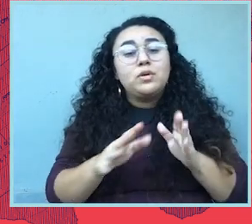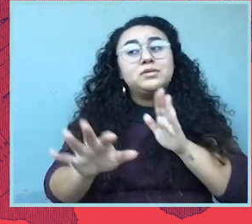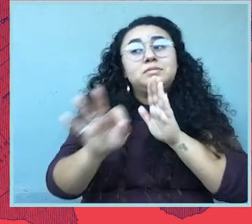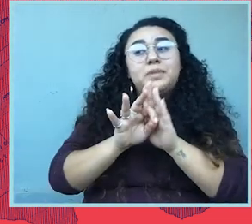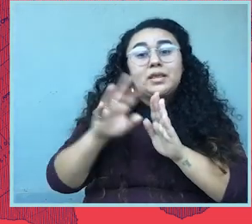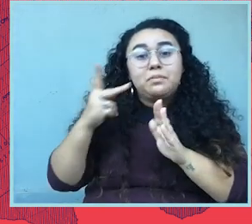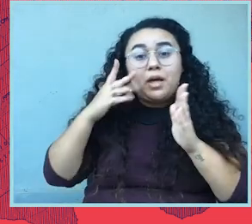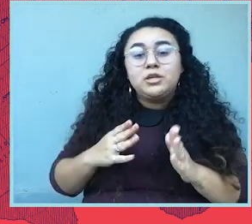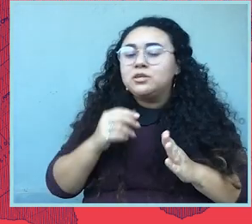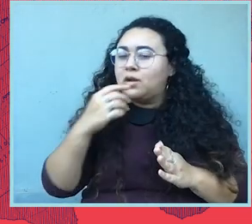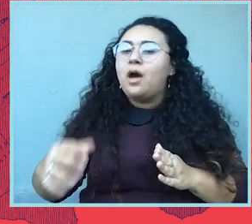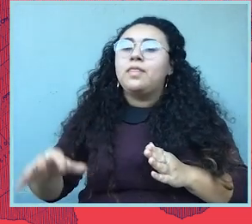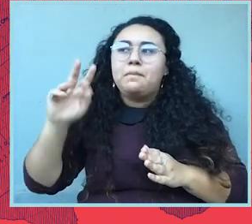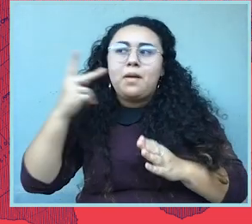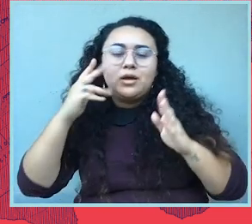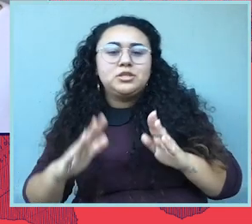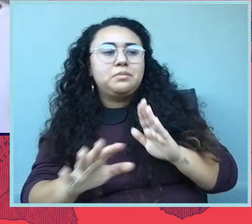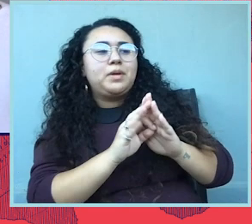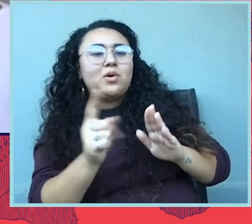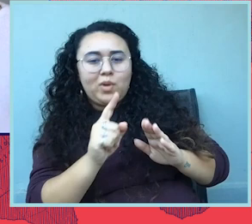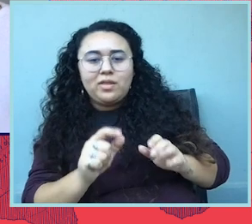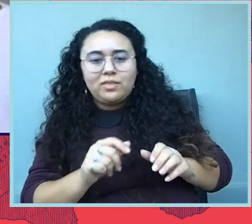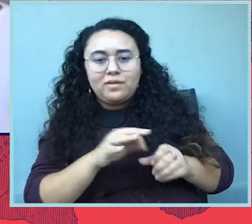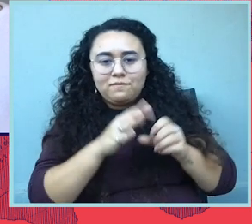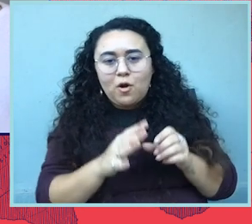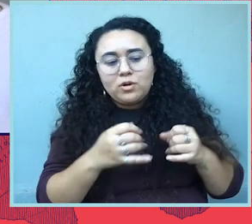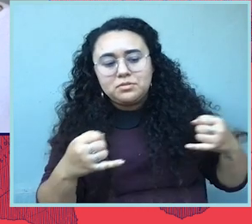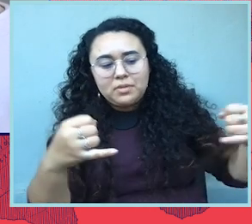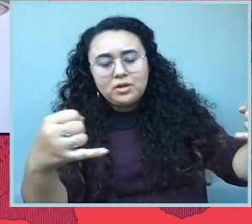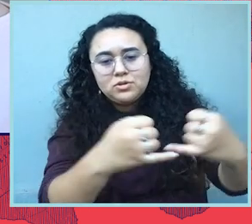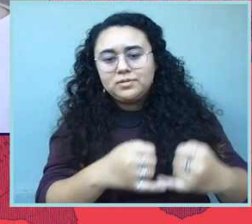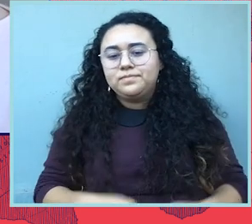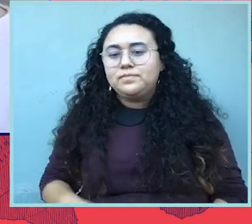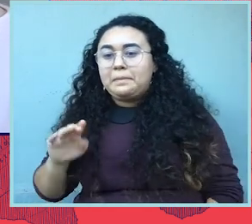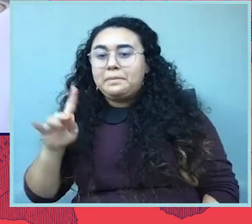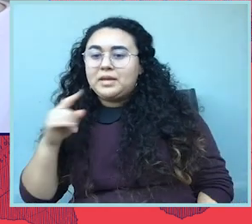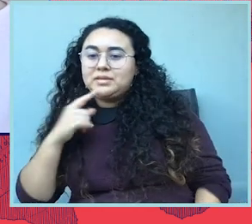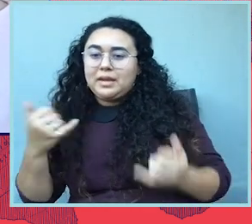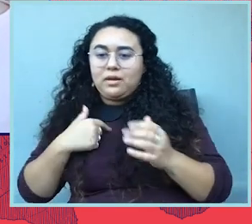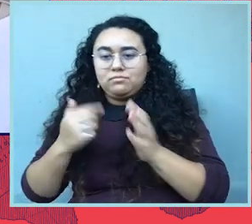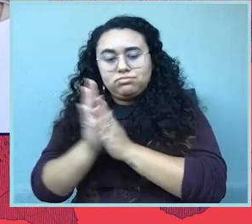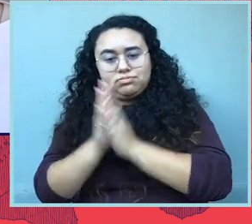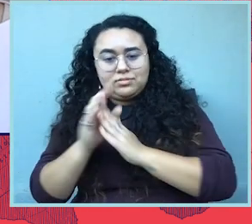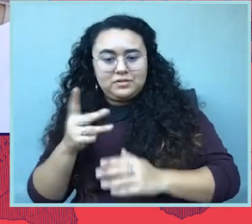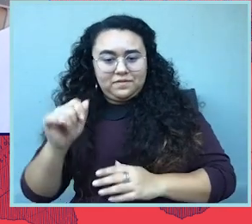other way around. All right, now, I'm fired up. Sophia got me fired up.